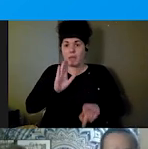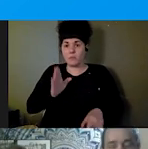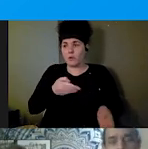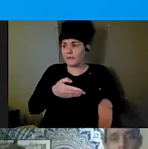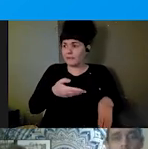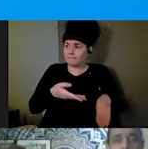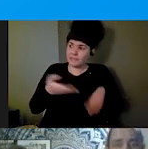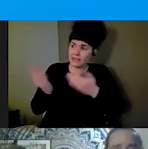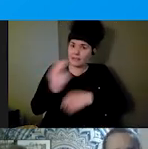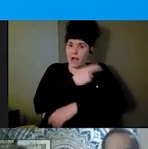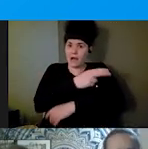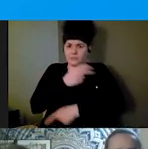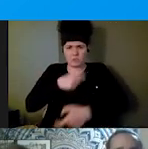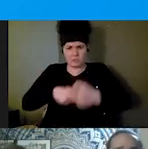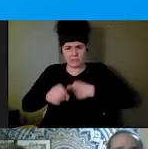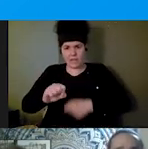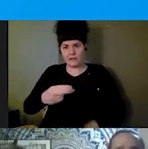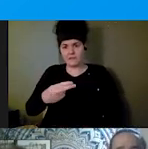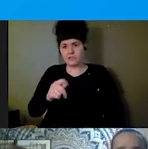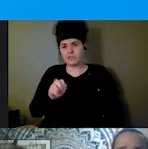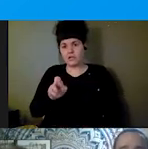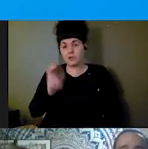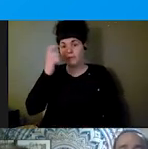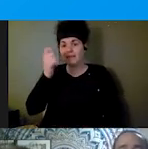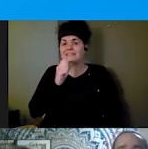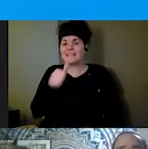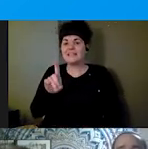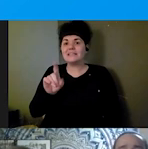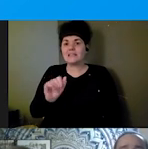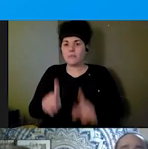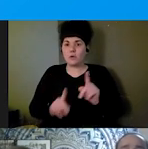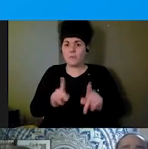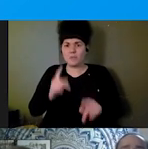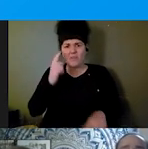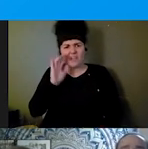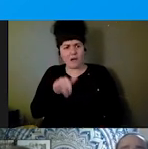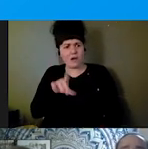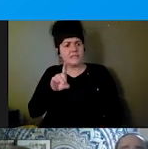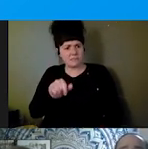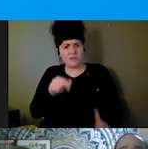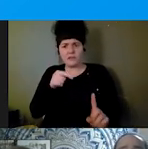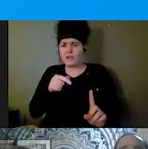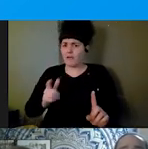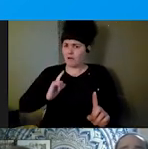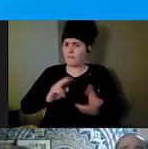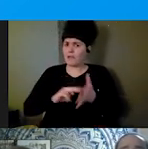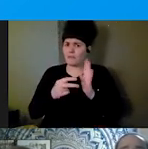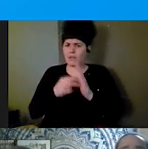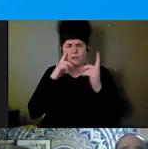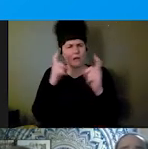non-disabled people believe that disability automatically equals complex medical needs. Just because we're disabled